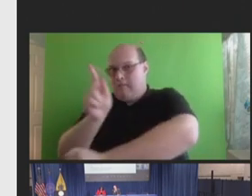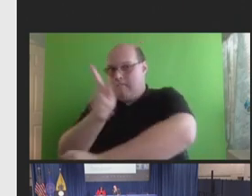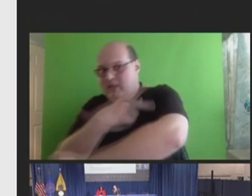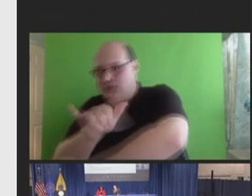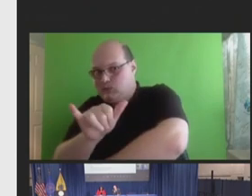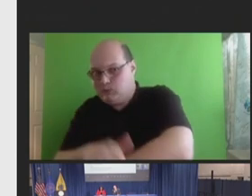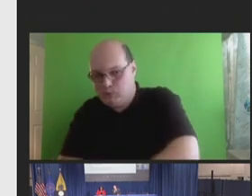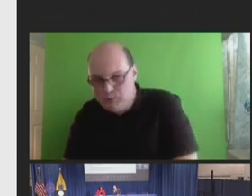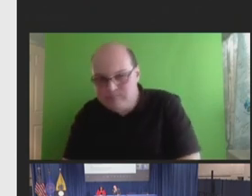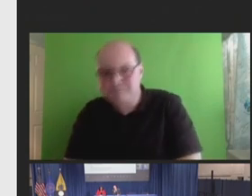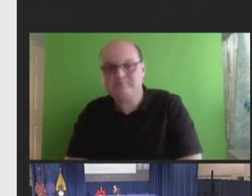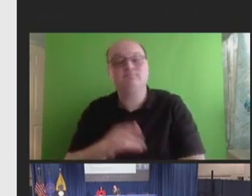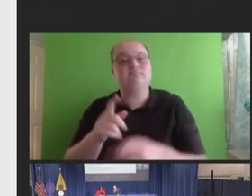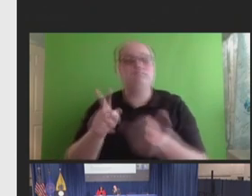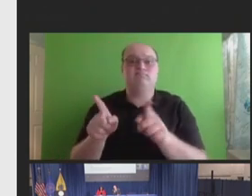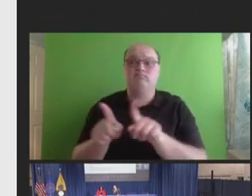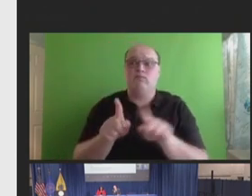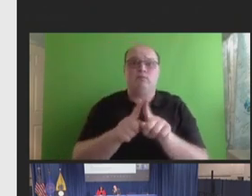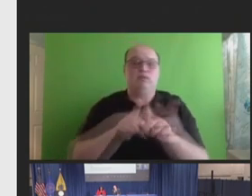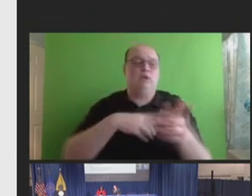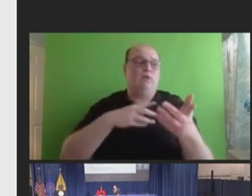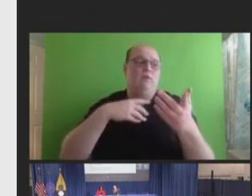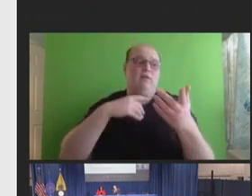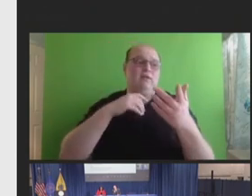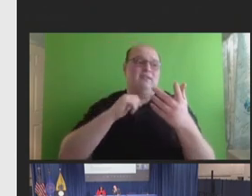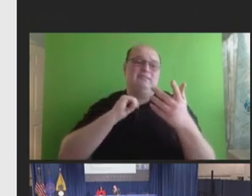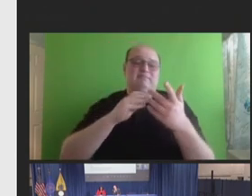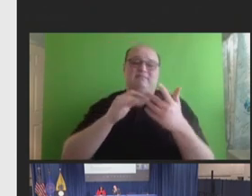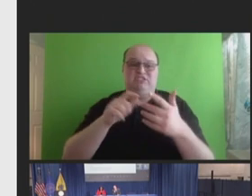thing that this is doing is really kind of driving bullet three. People are like, "Ugh."